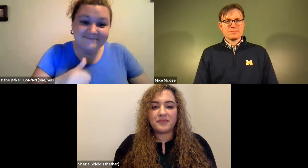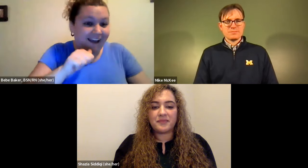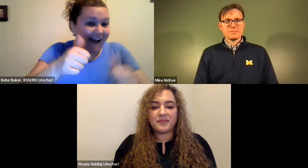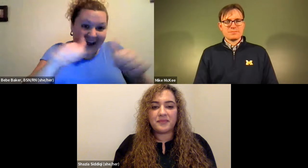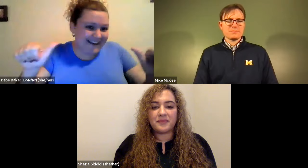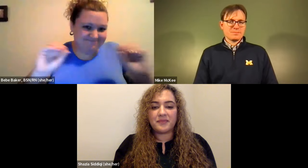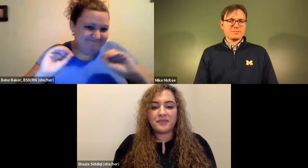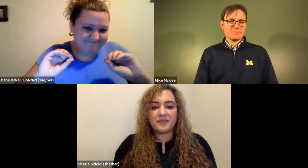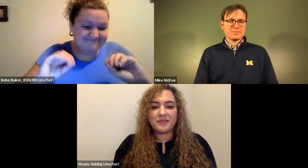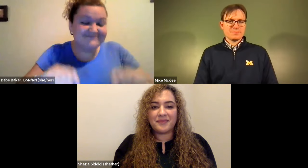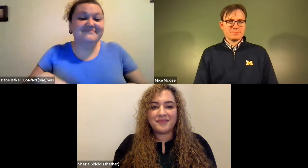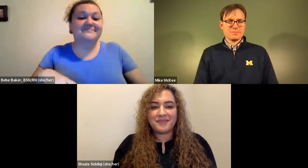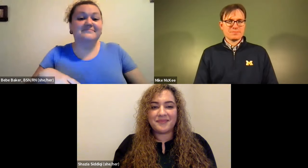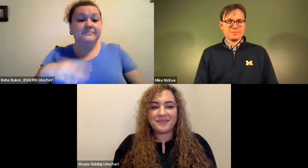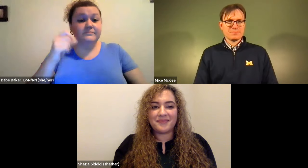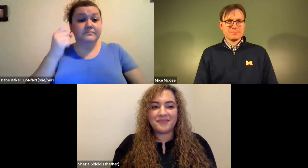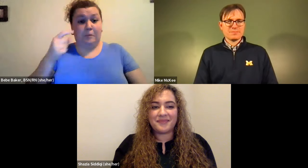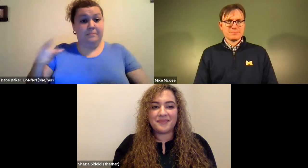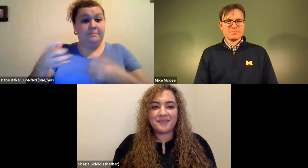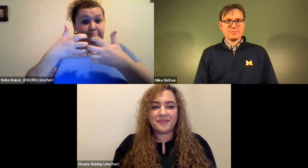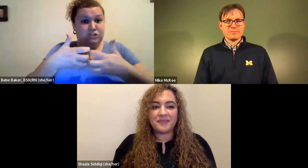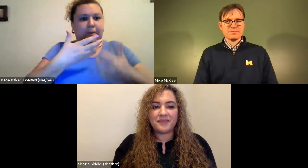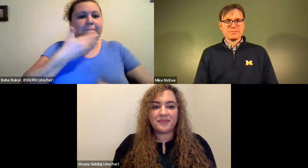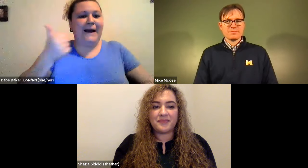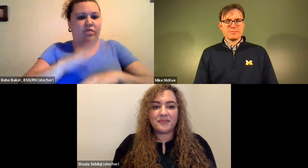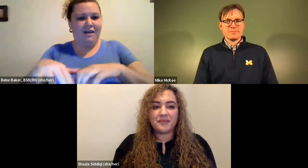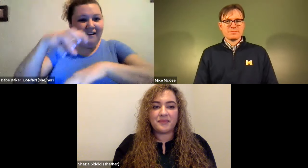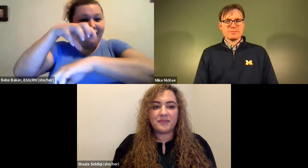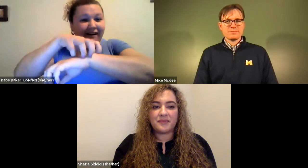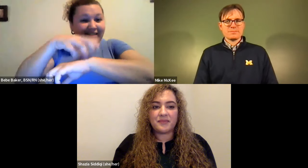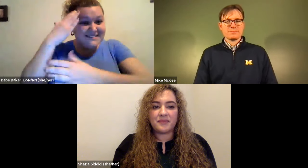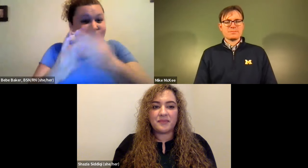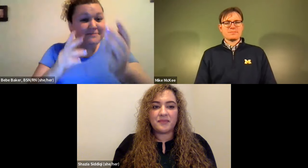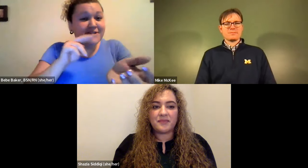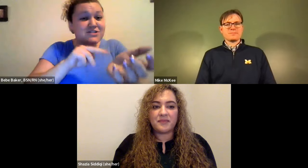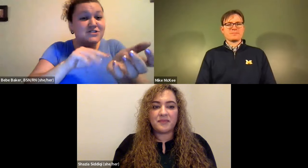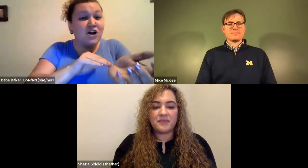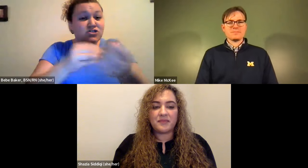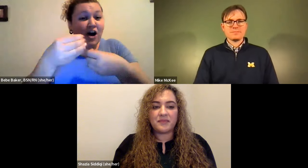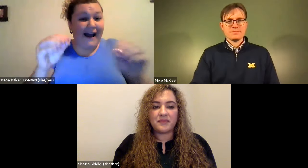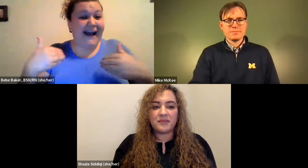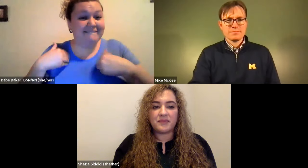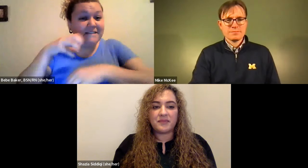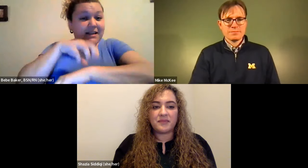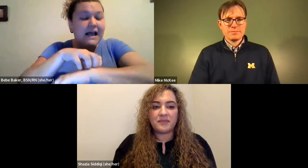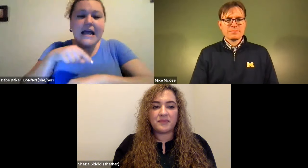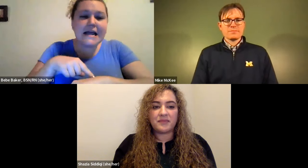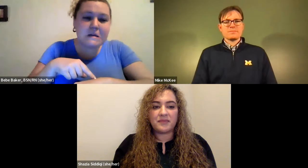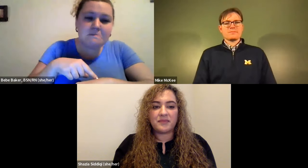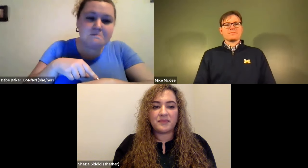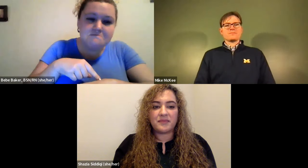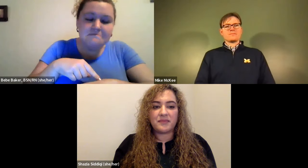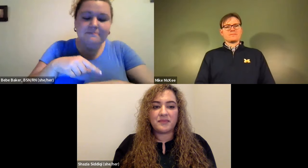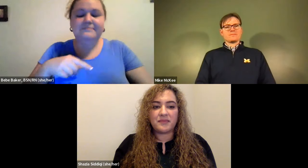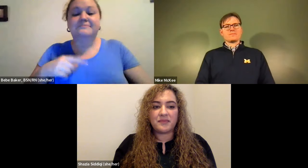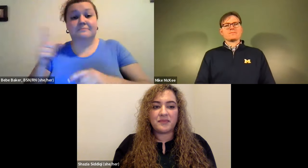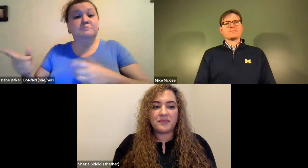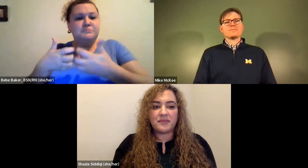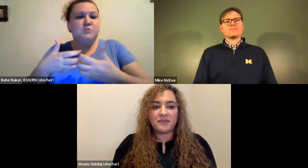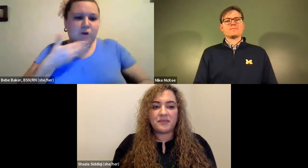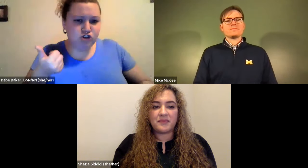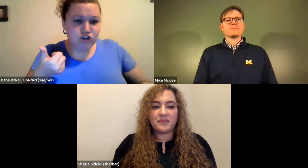Cristine Saunders: Are they 100% accurate no none of them are, but this machine is better than the one that you've seen maybe some some nurses offices, where they just put on the wrist.